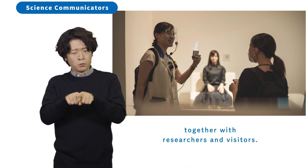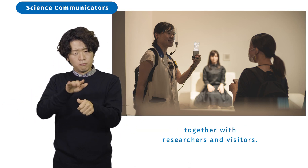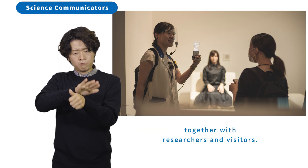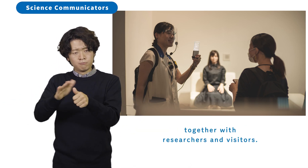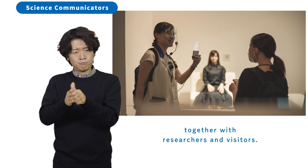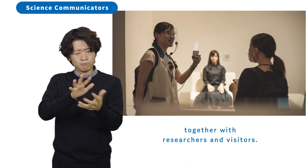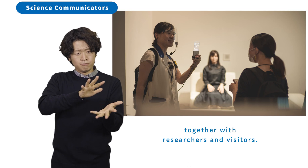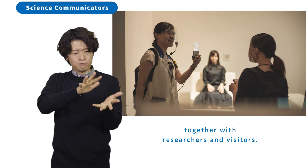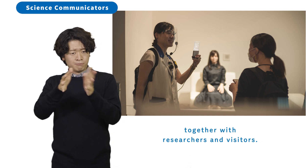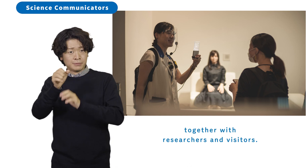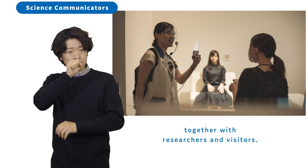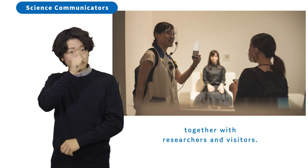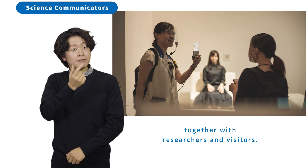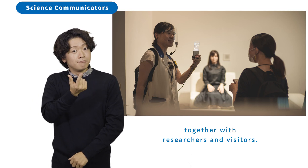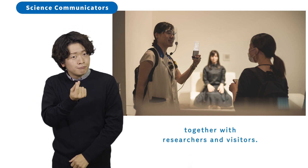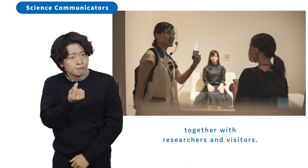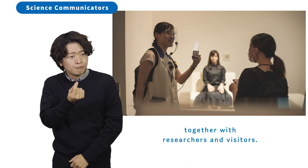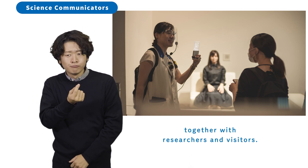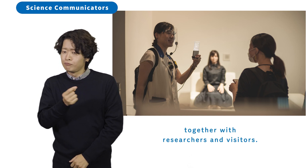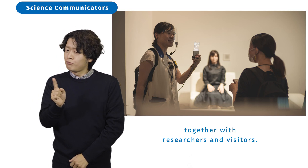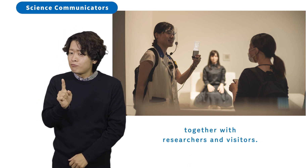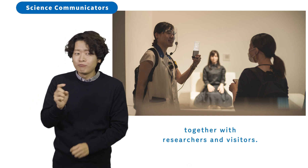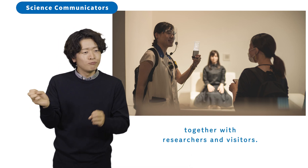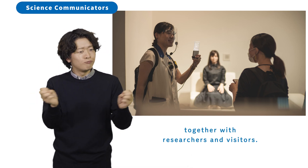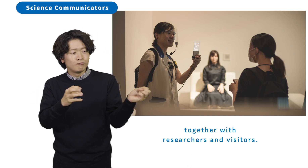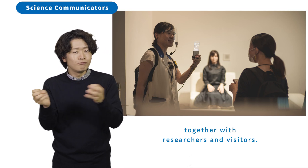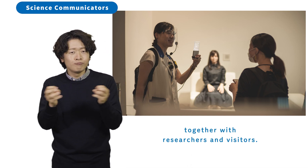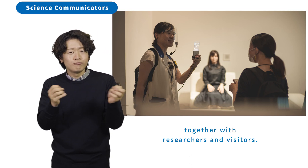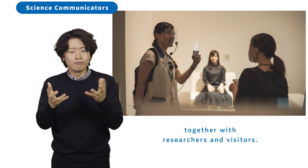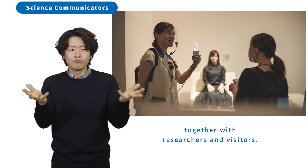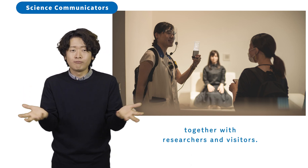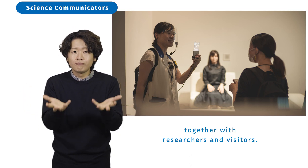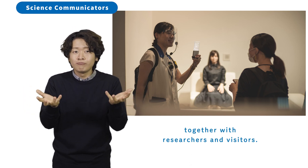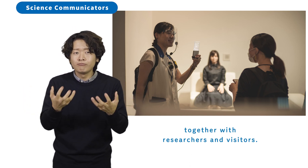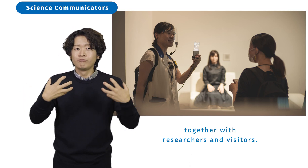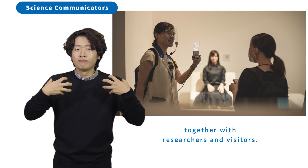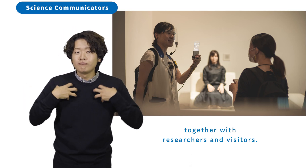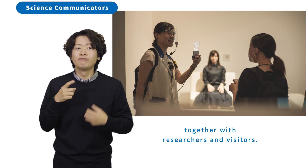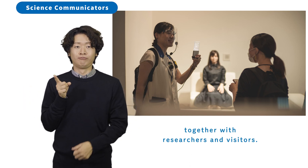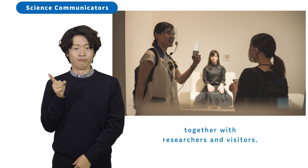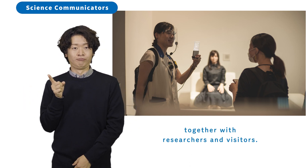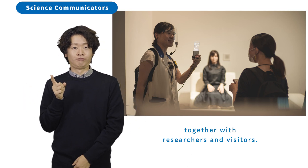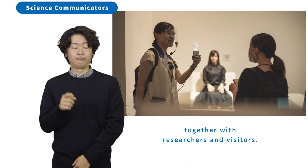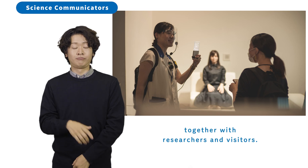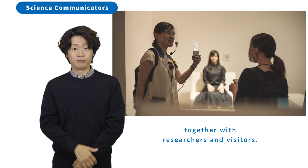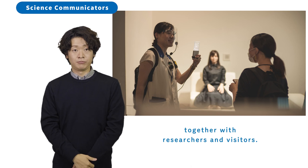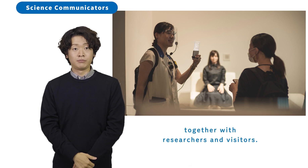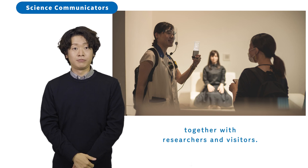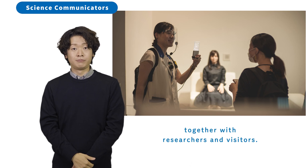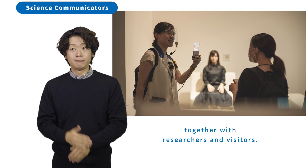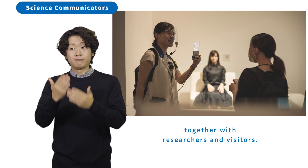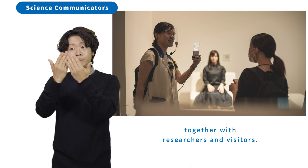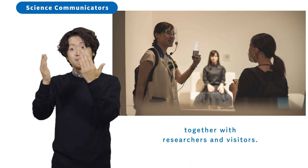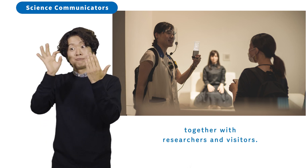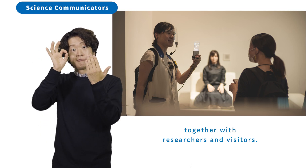together with researchers and visitors.